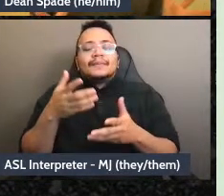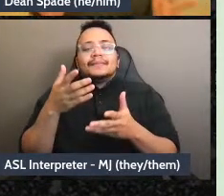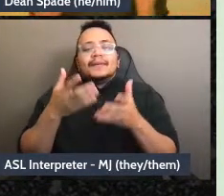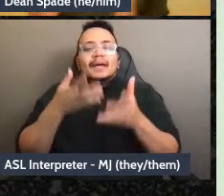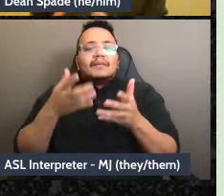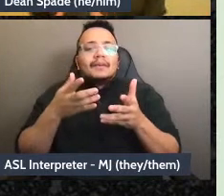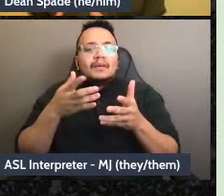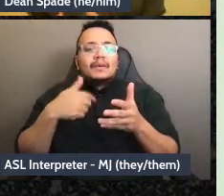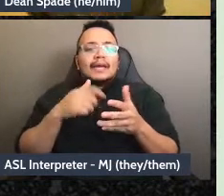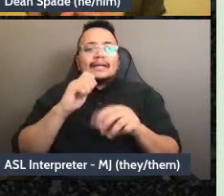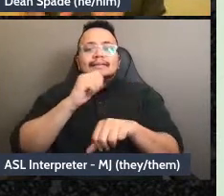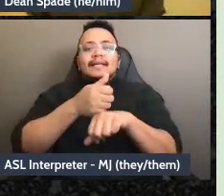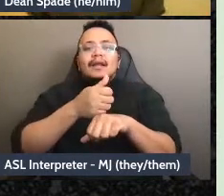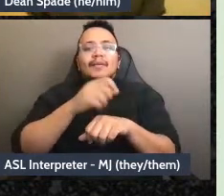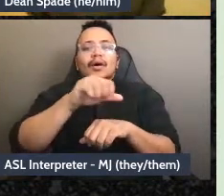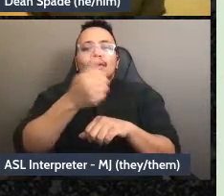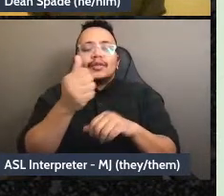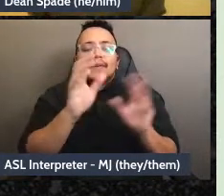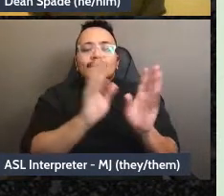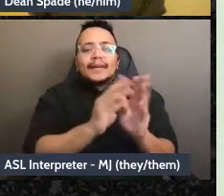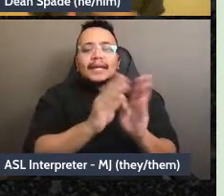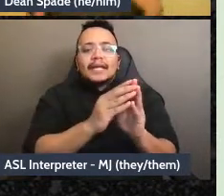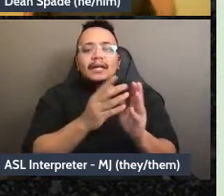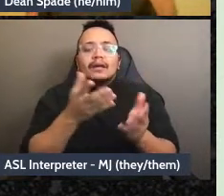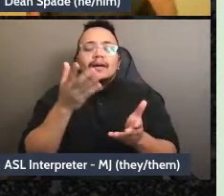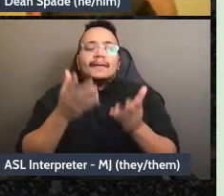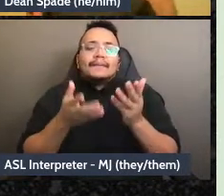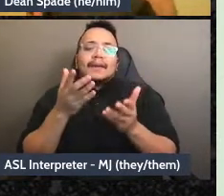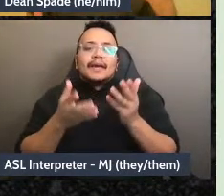we can implement this work through teams, we can kind of know the general plan